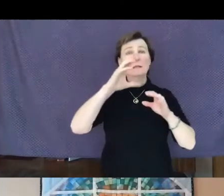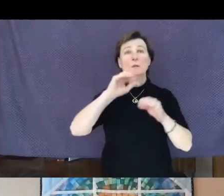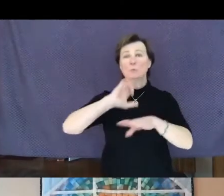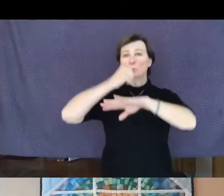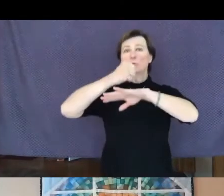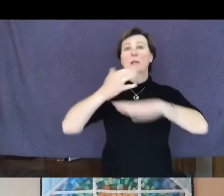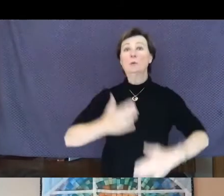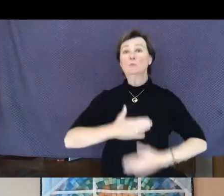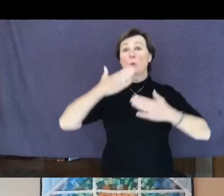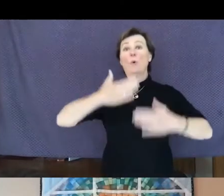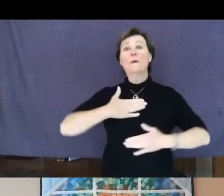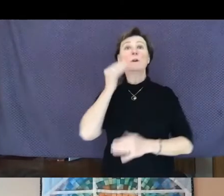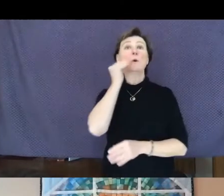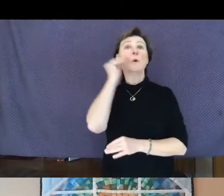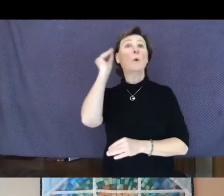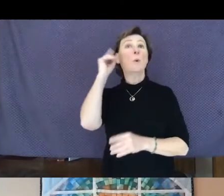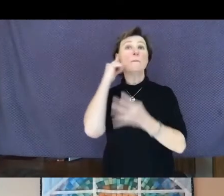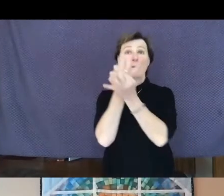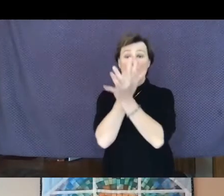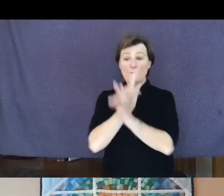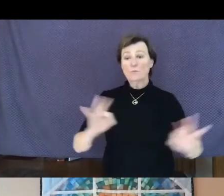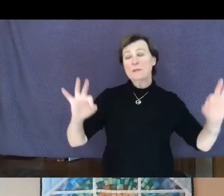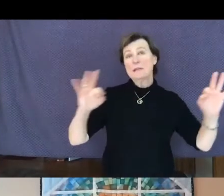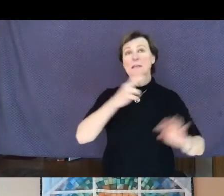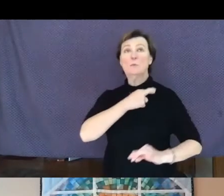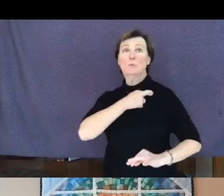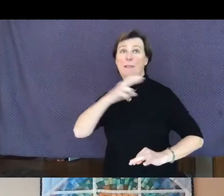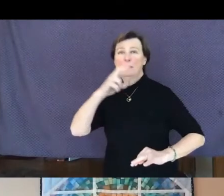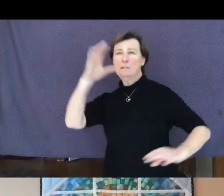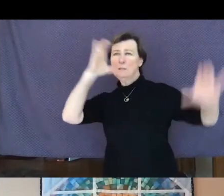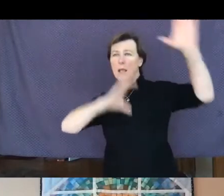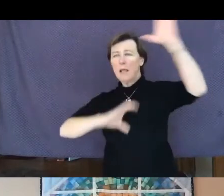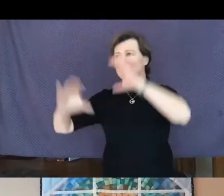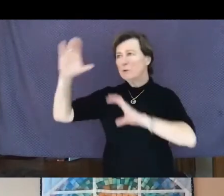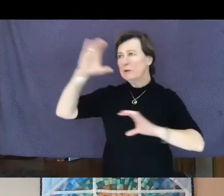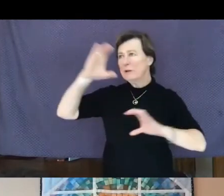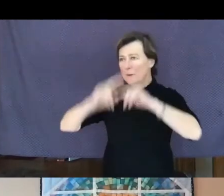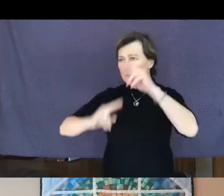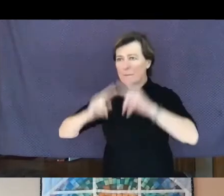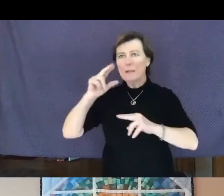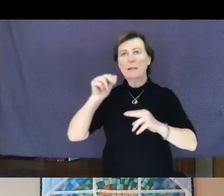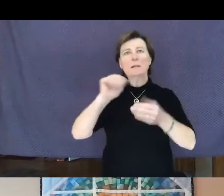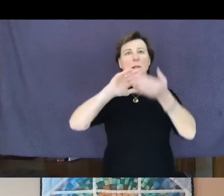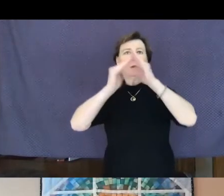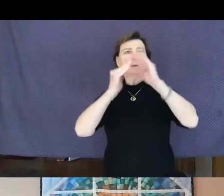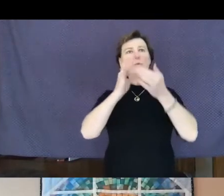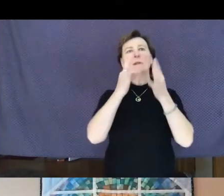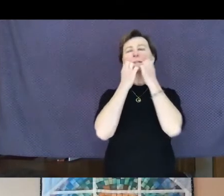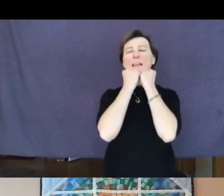for free religious exploration, build a community of caring fellowship,